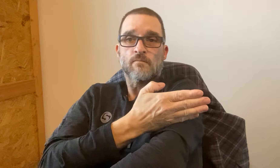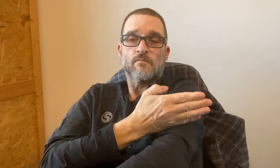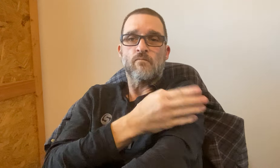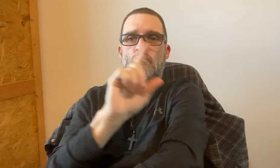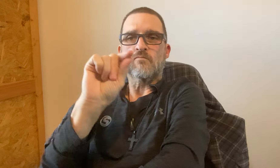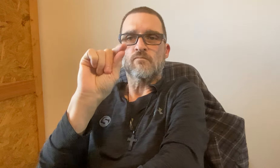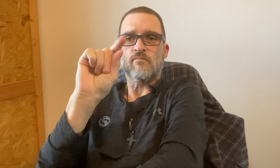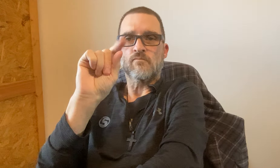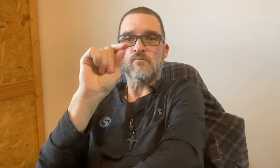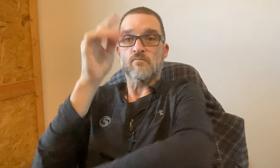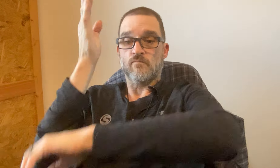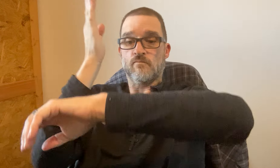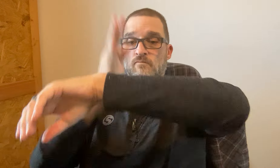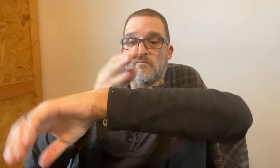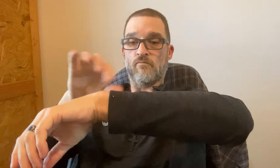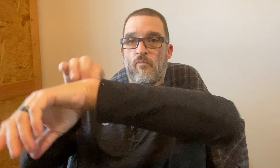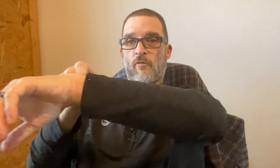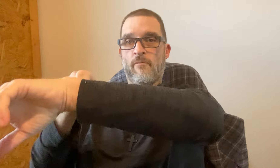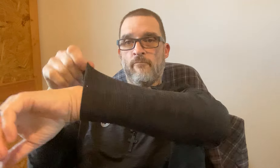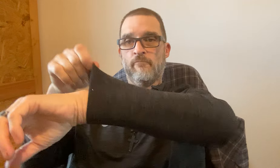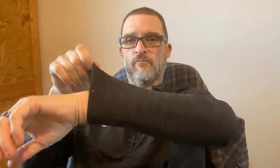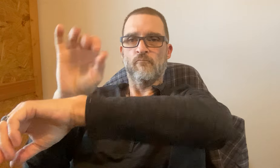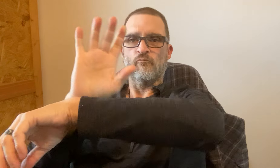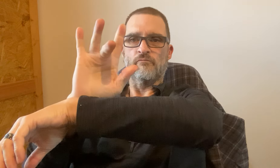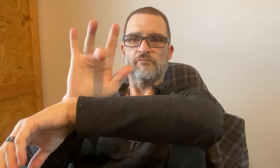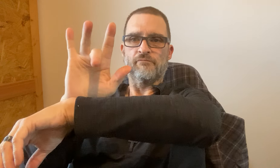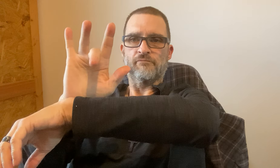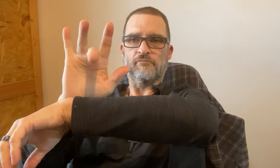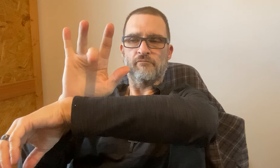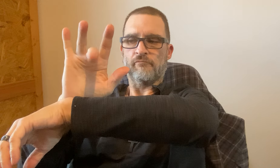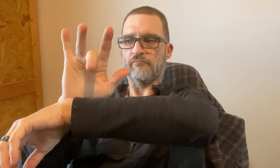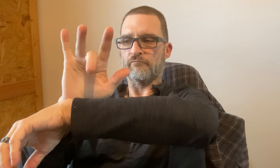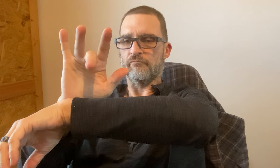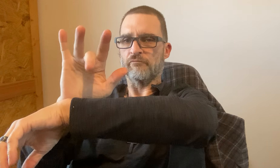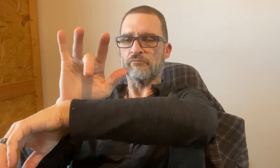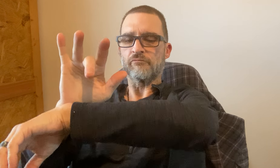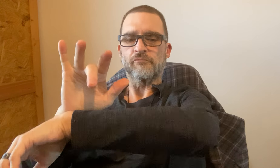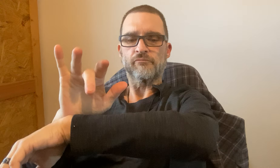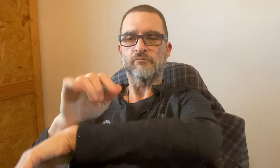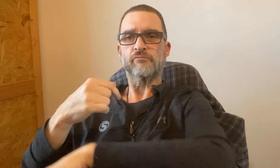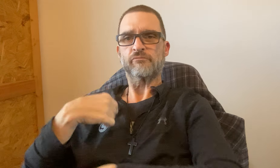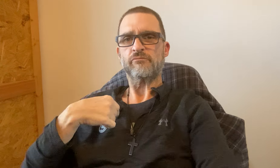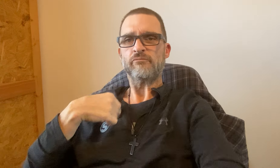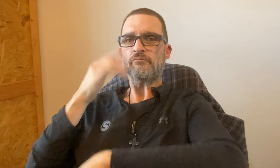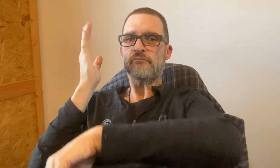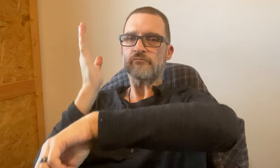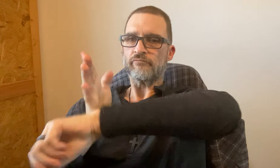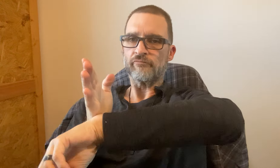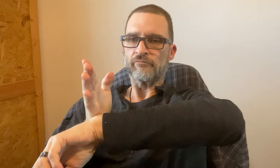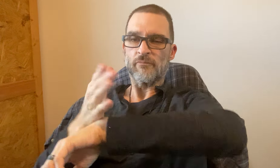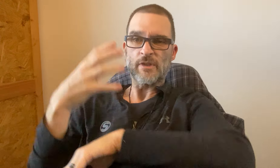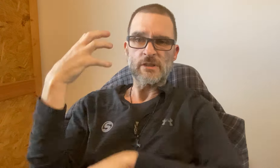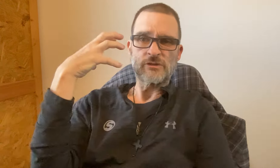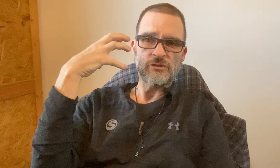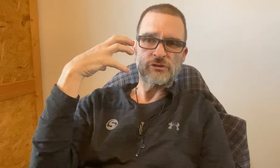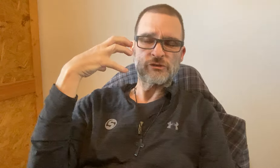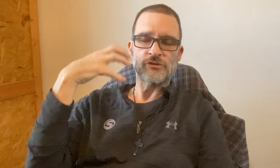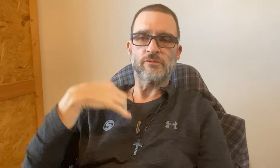Short sleeves are $20 Long sleeves are $25. I'll be getting the long sleeves.